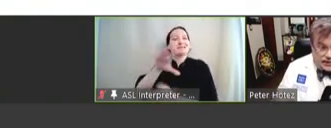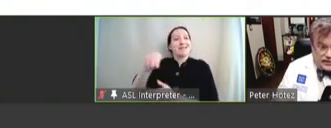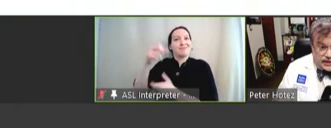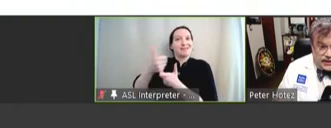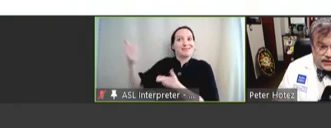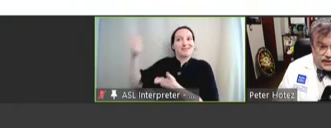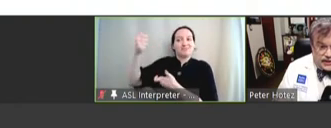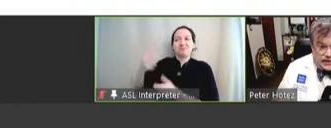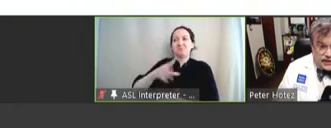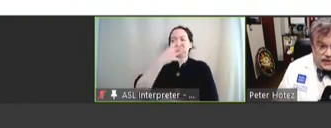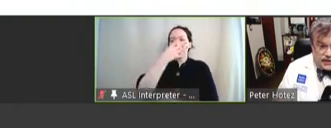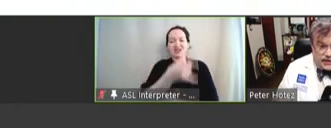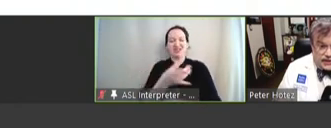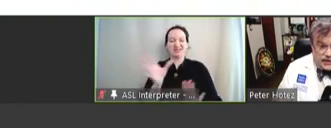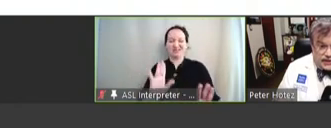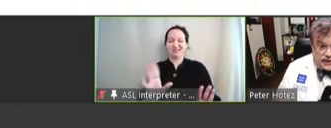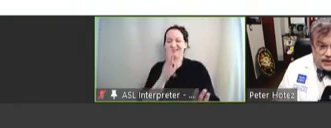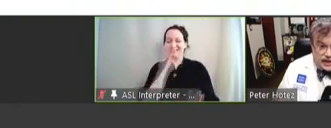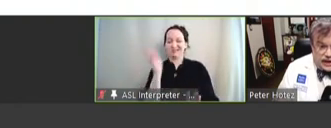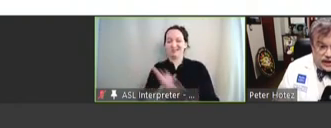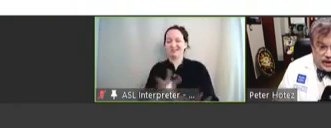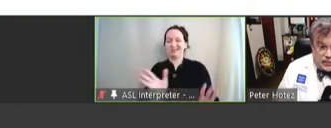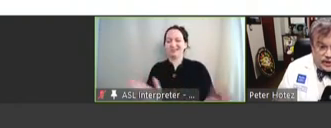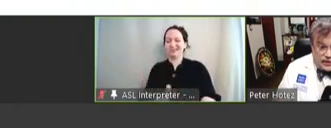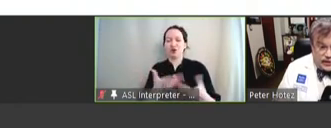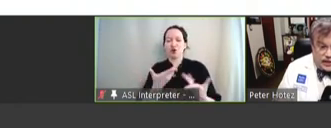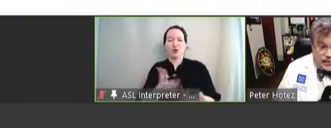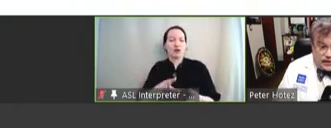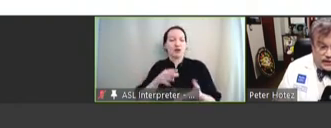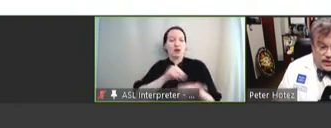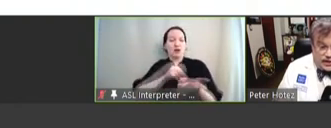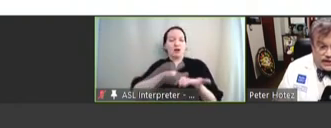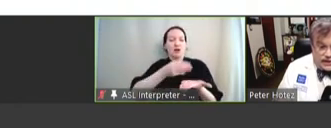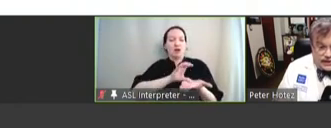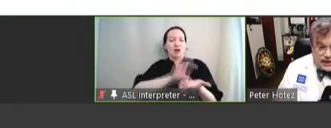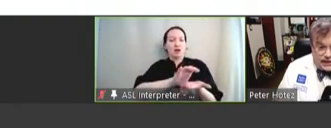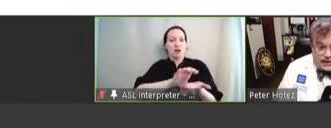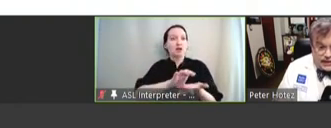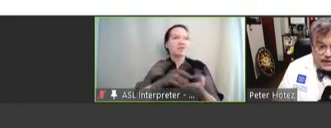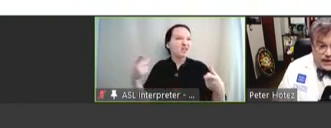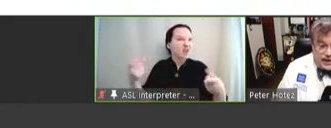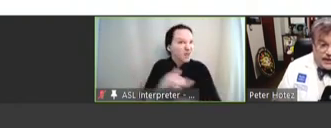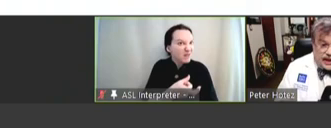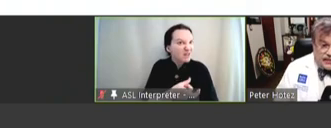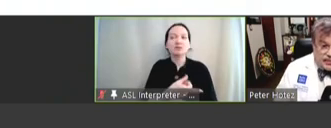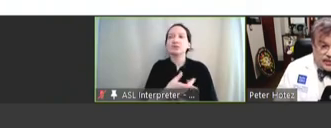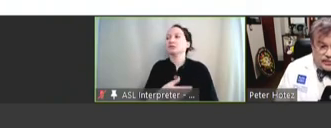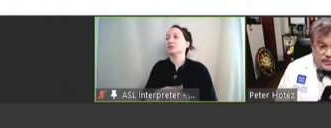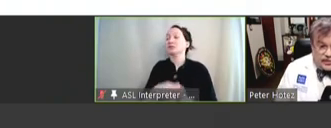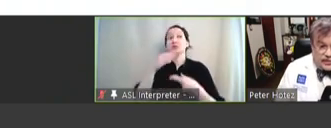interested in these diseases. One, they're complex targets, and secondly they have the problem of